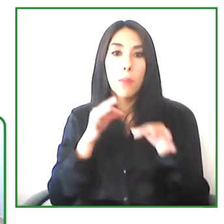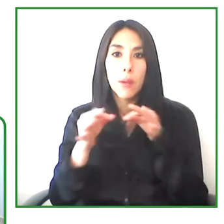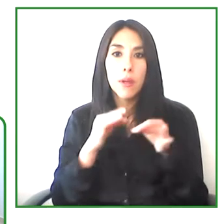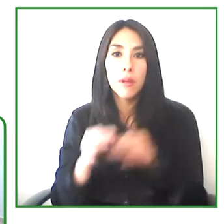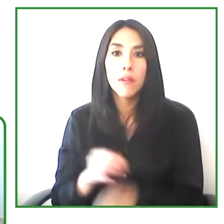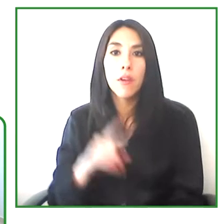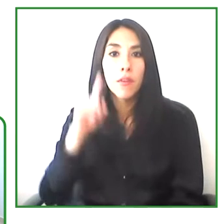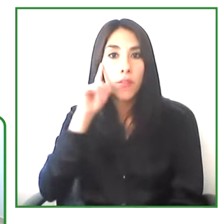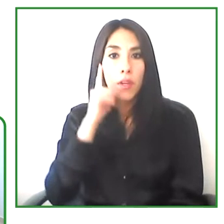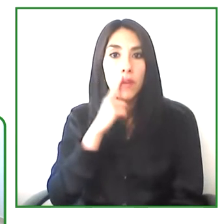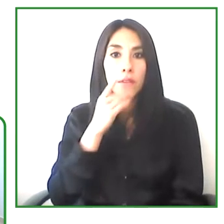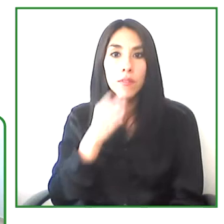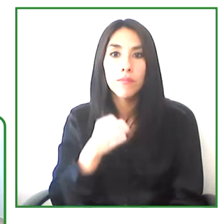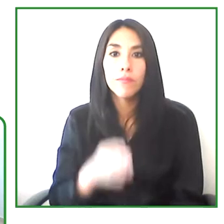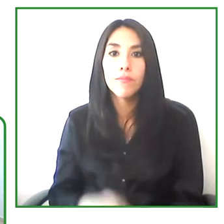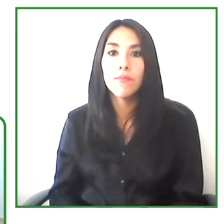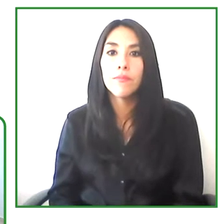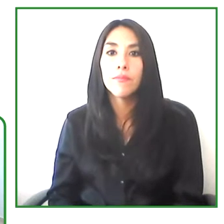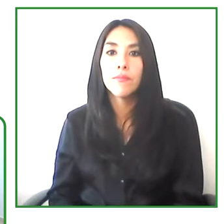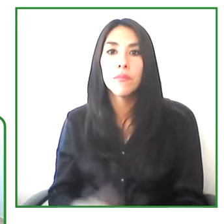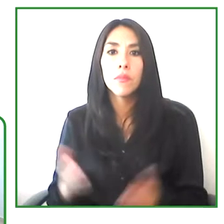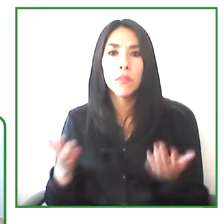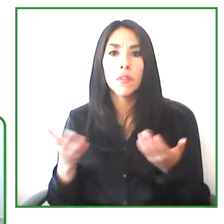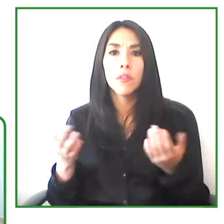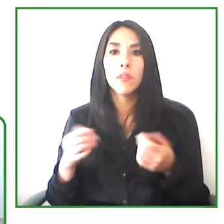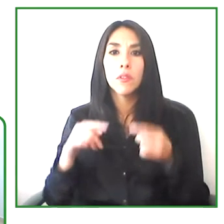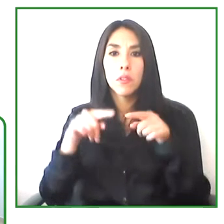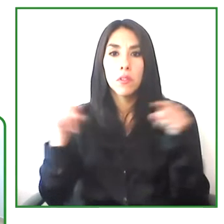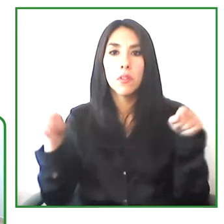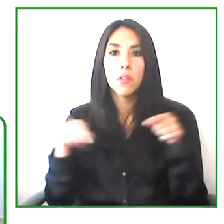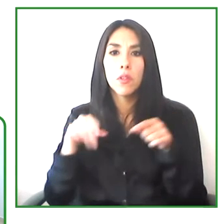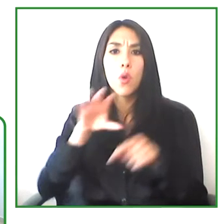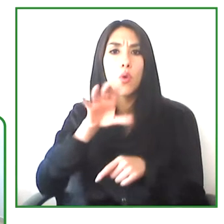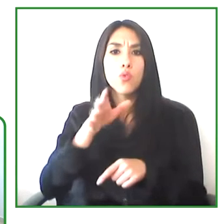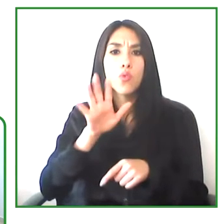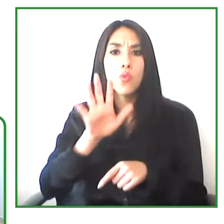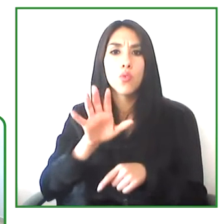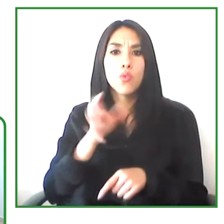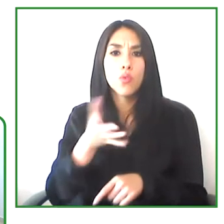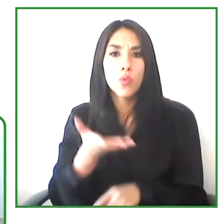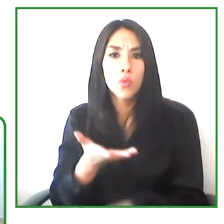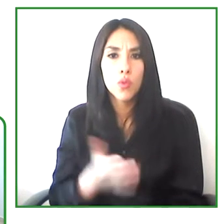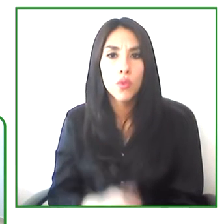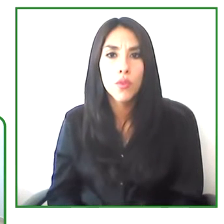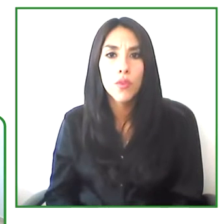a bit about the Centro de relevo. How does it work?